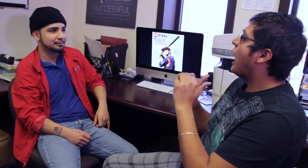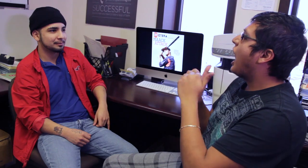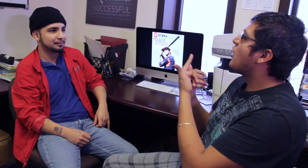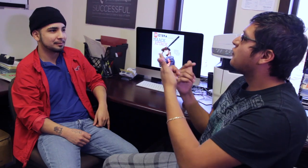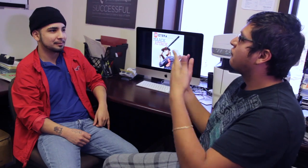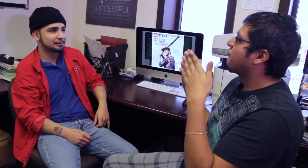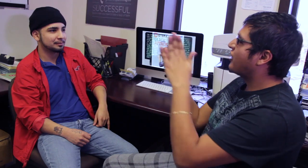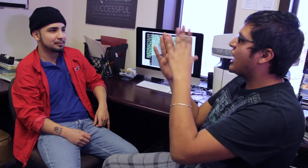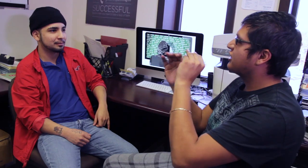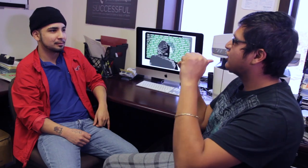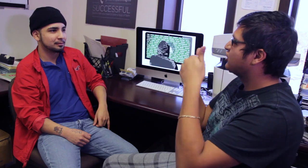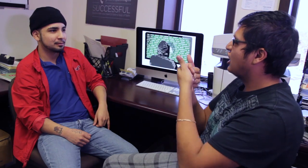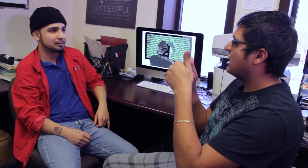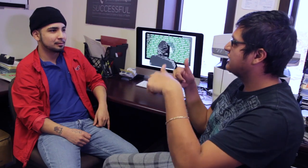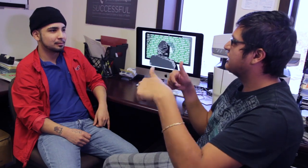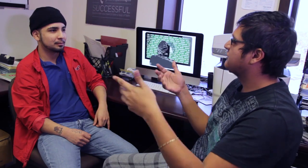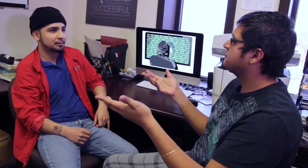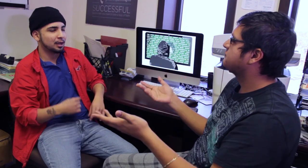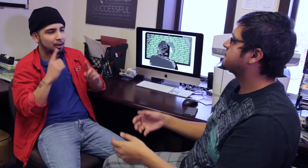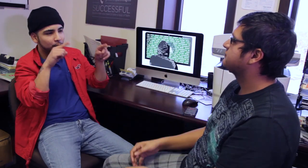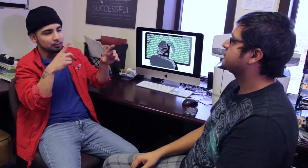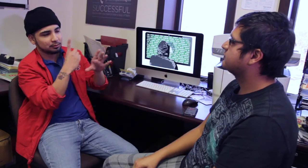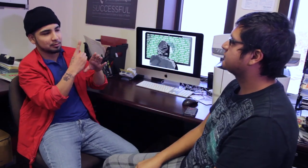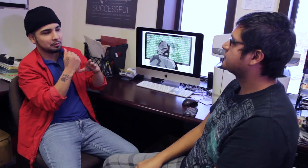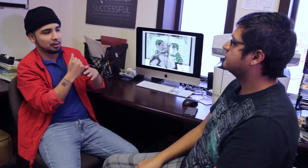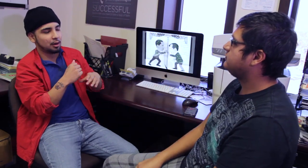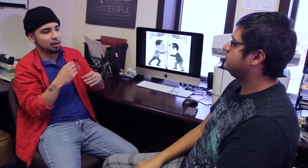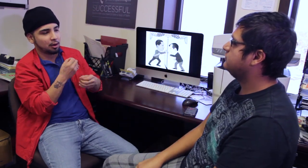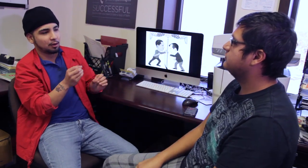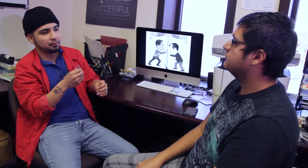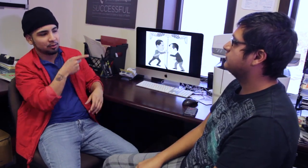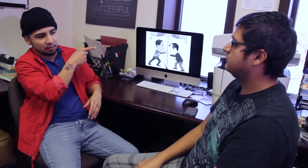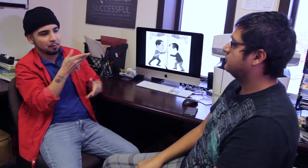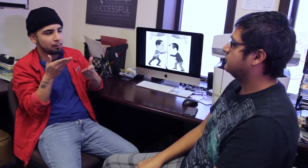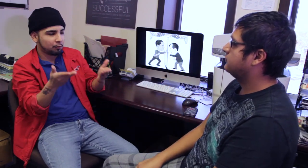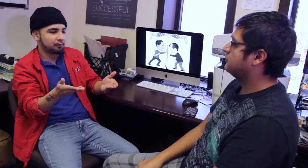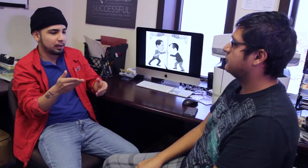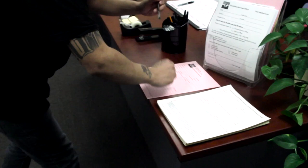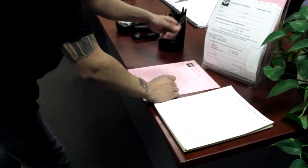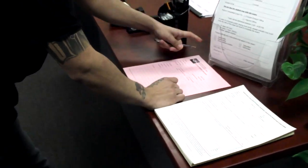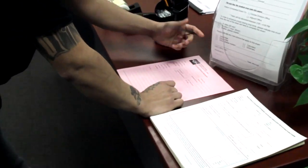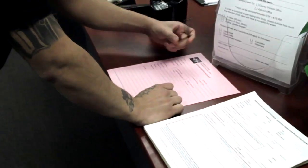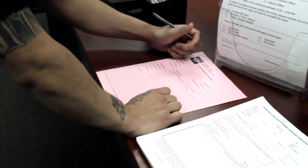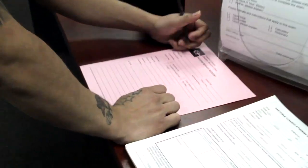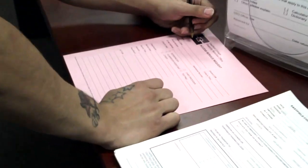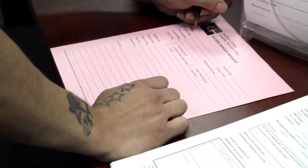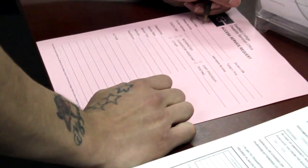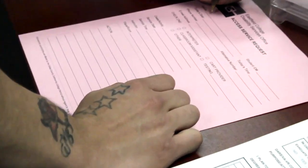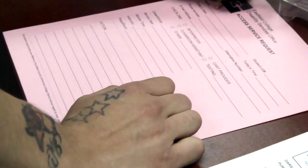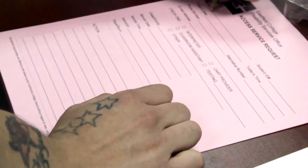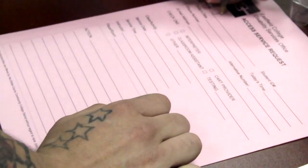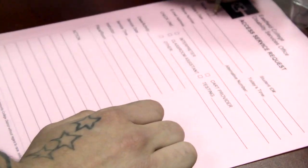How do you face the challenges here? The DSO office provides interpreters and also